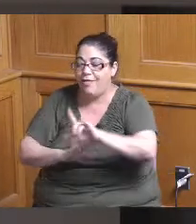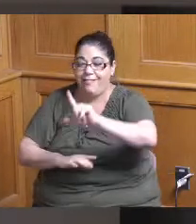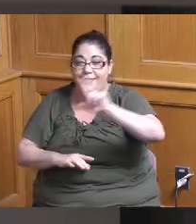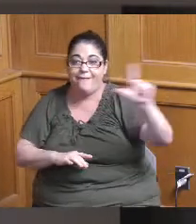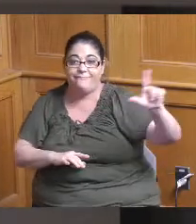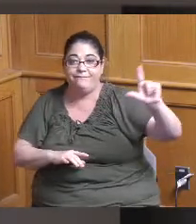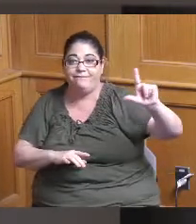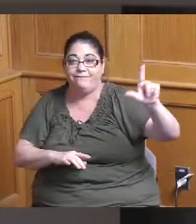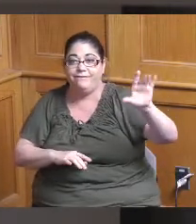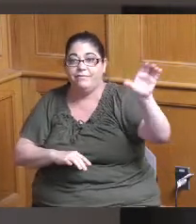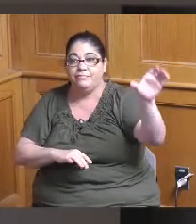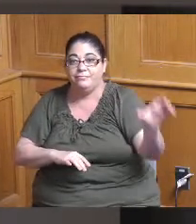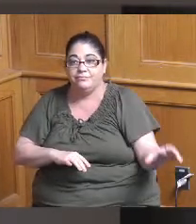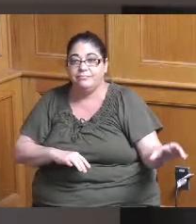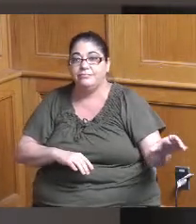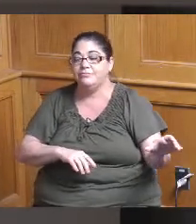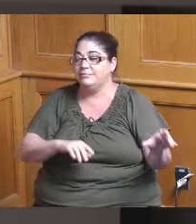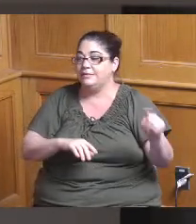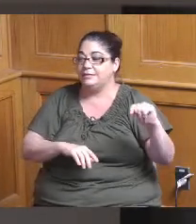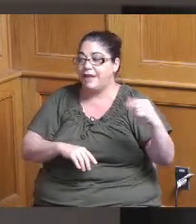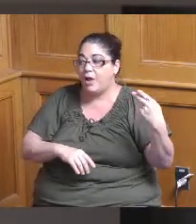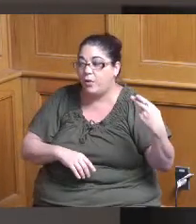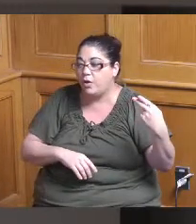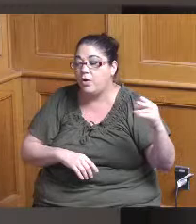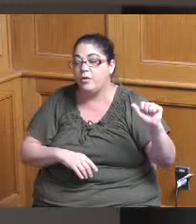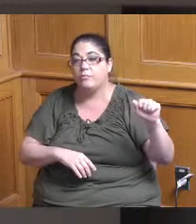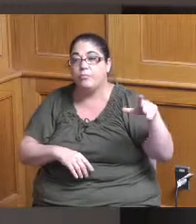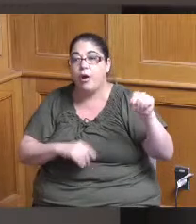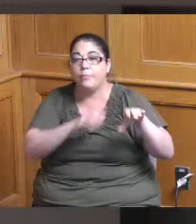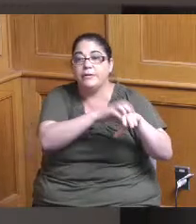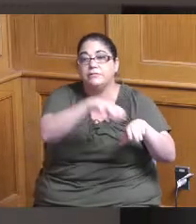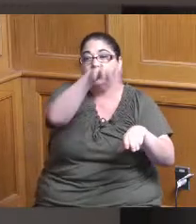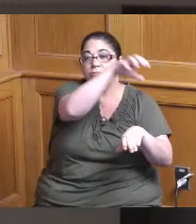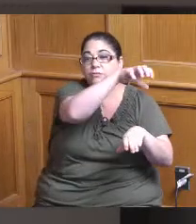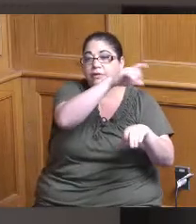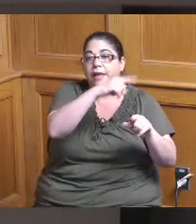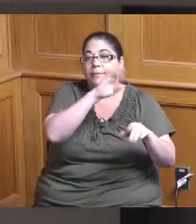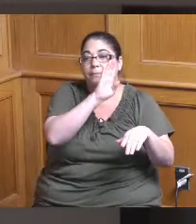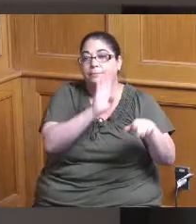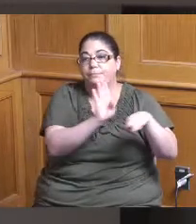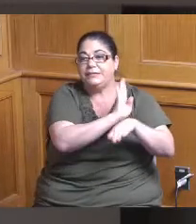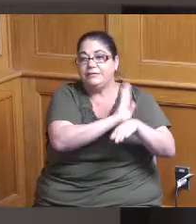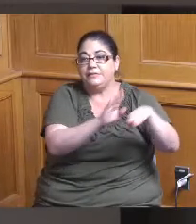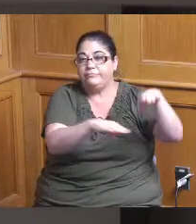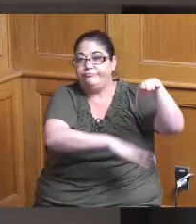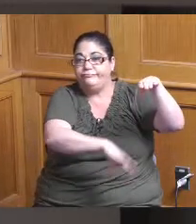would be condos town homes apartments on top and commercial space on bottom with surface parking